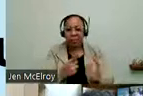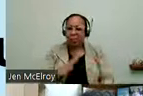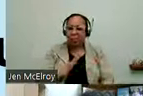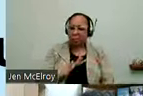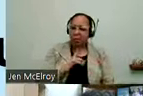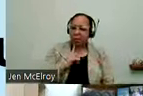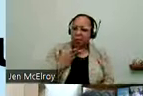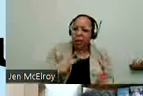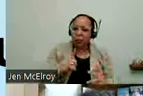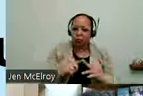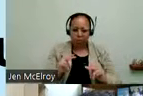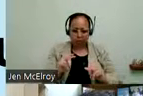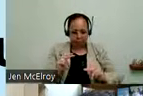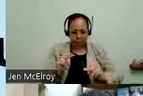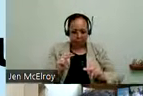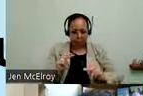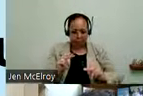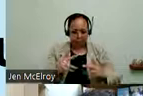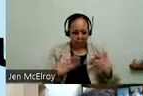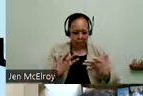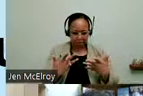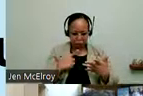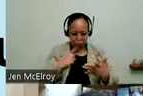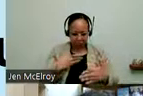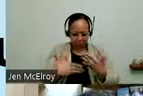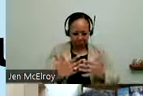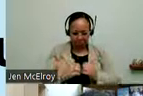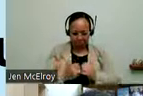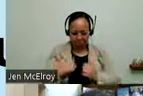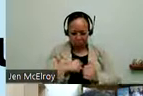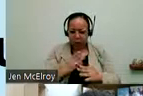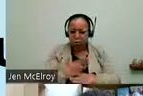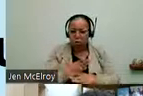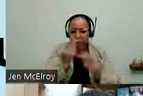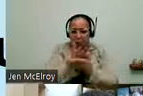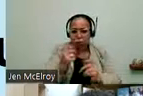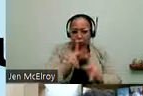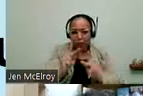it's a really great way to build how we share information with people. So I'm